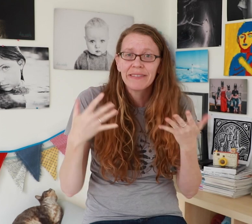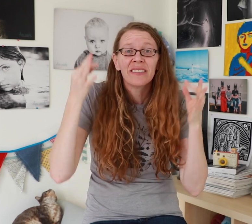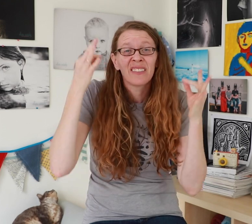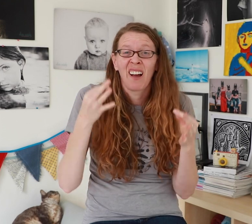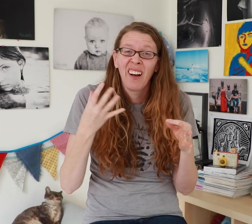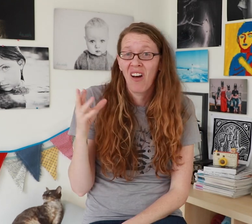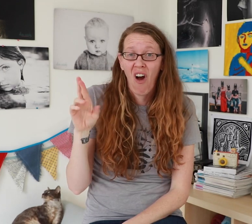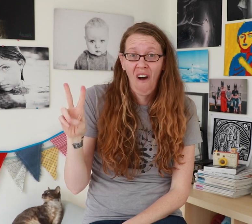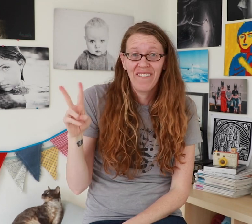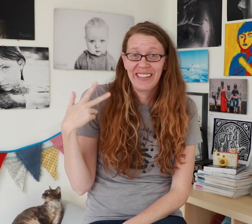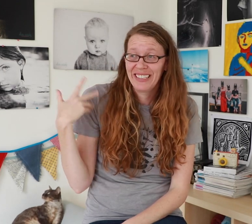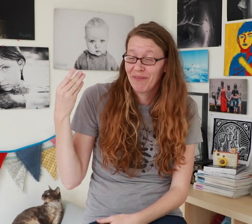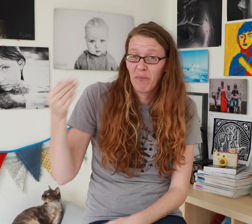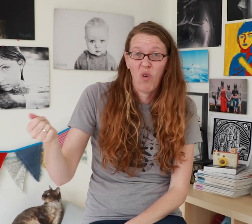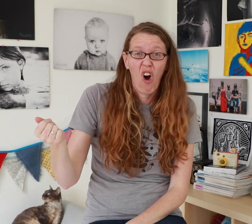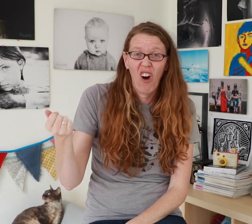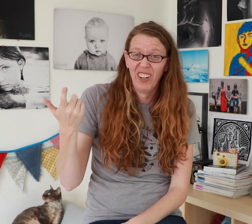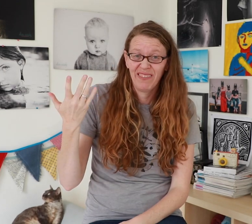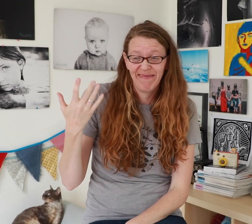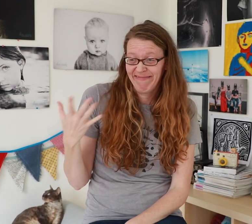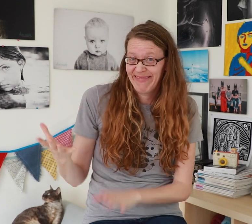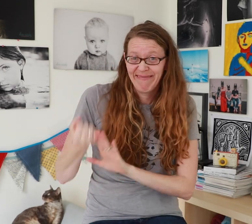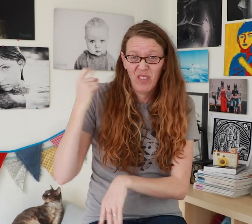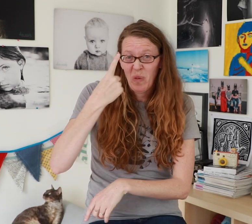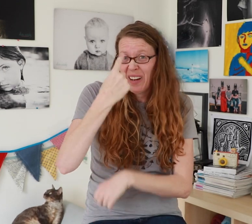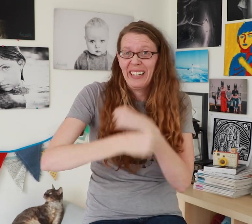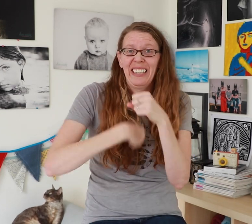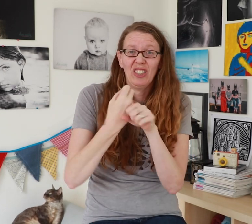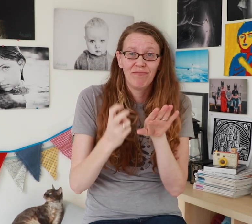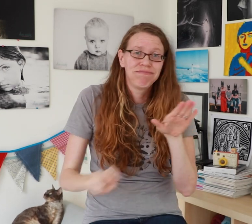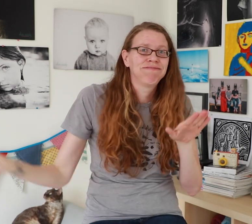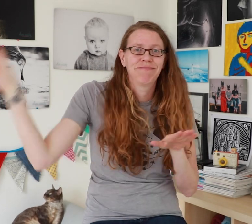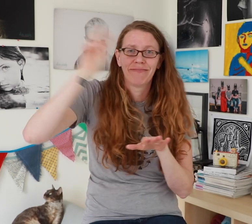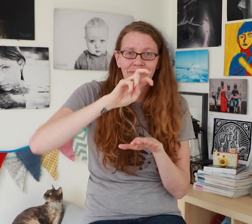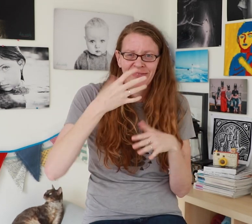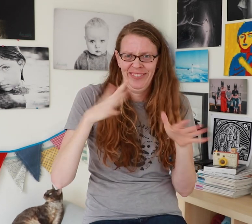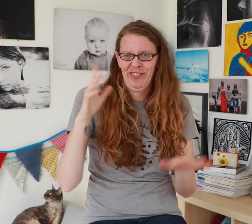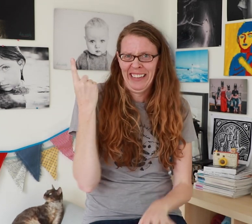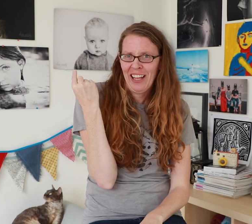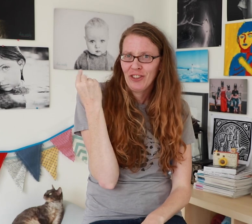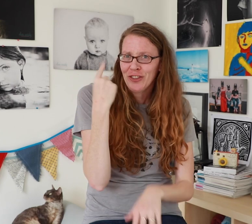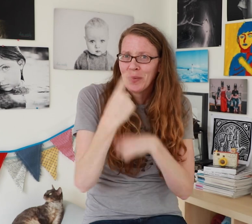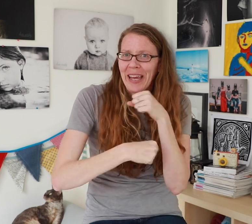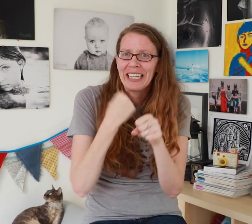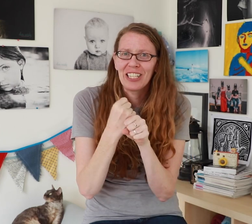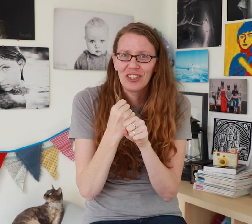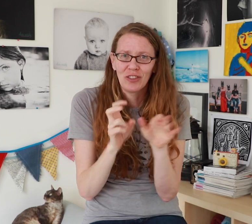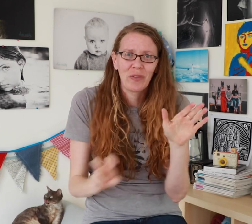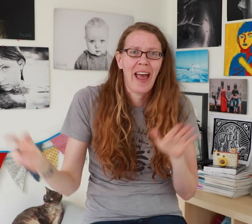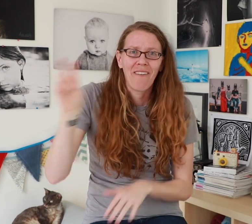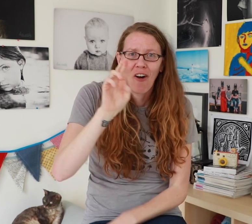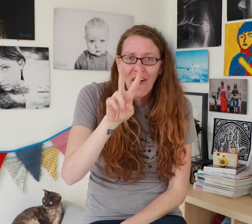I decided to buy a RV and travel for a year. We just finished traveling last year!